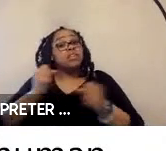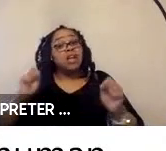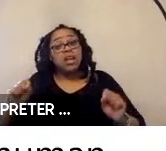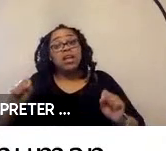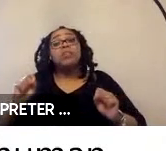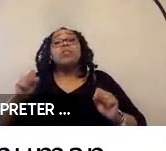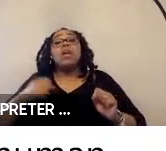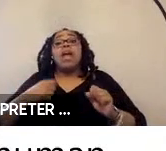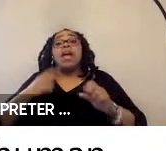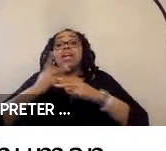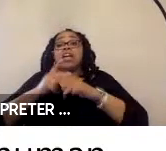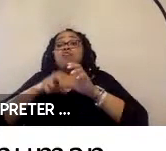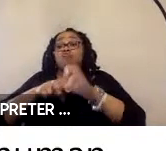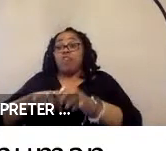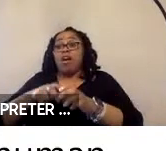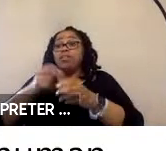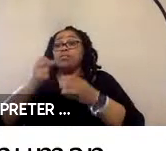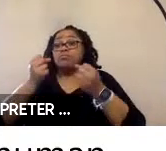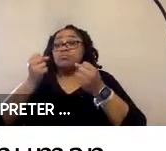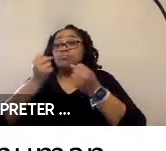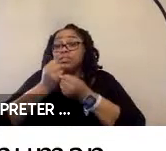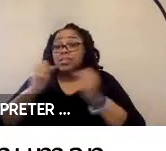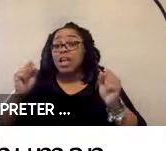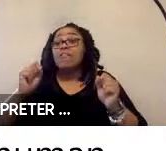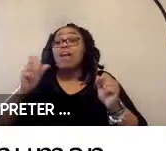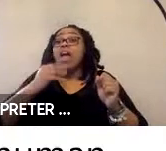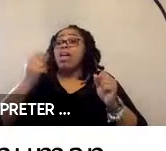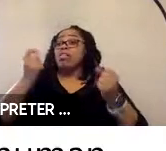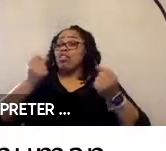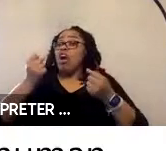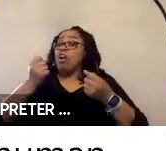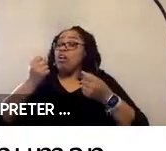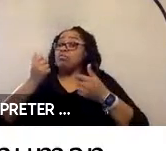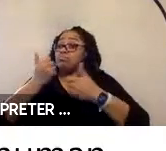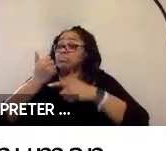safe, we have to keep the vehicle, excuse me, and the system itself safe. And we have